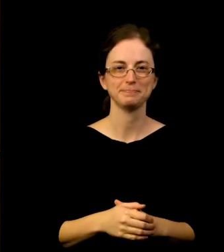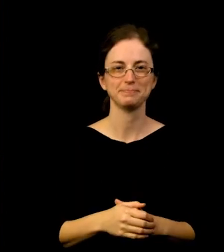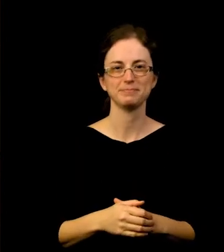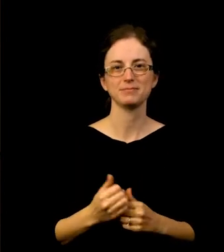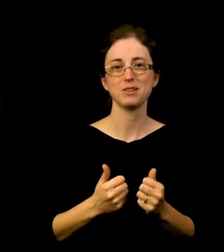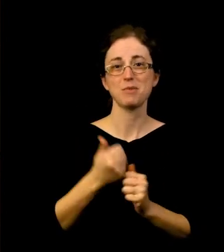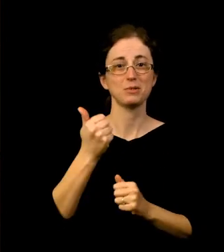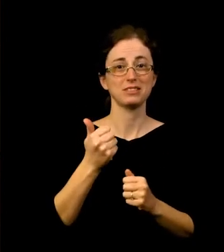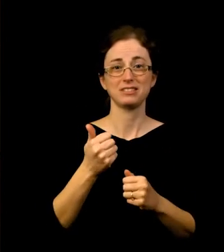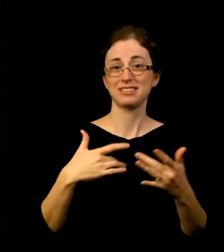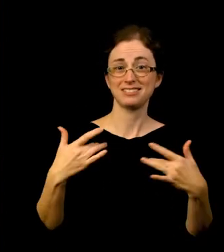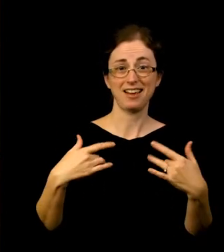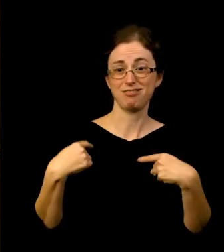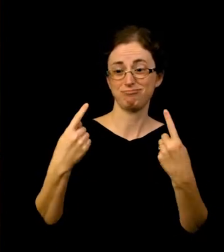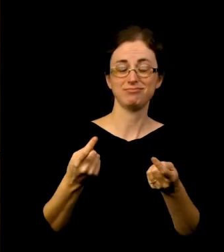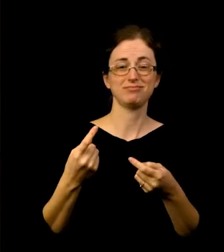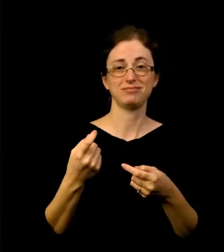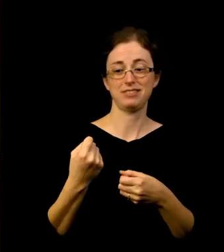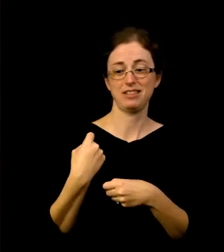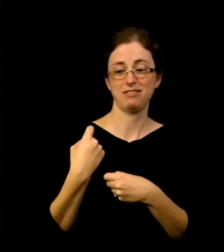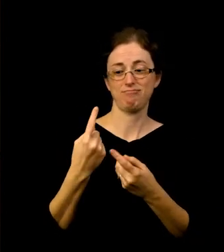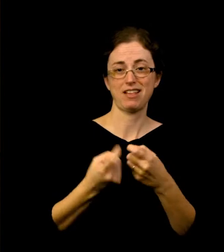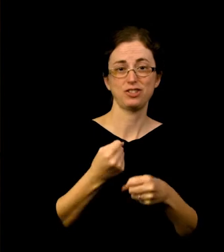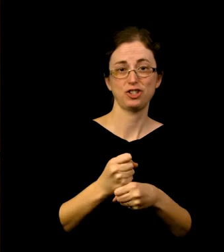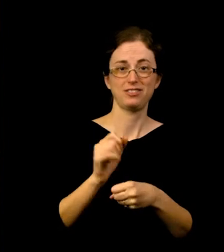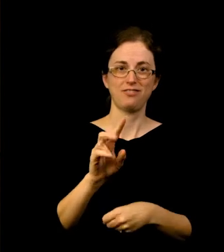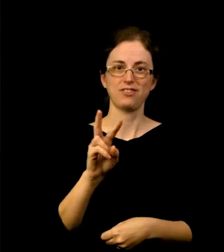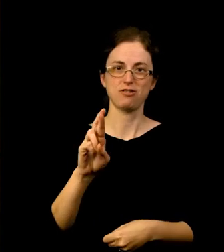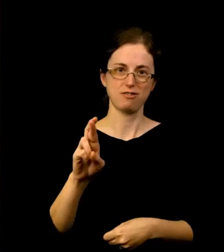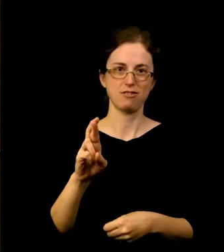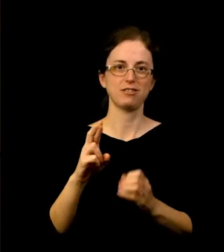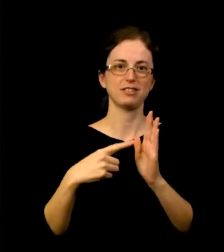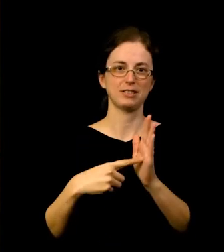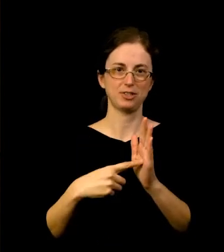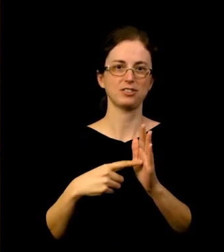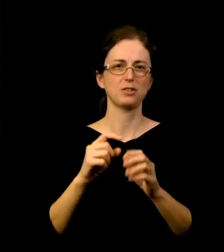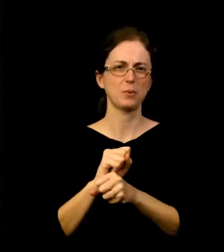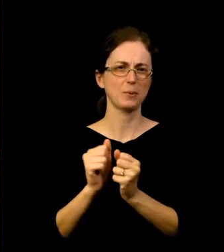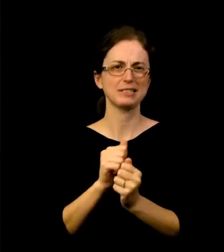VR exhibition. We were able to work with so many great people working with staff from both sides of the Museum, as well as the Film Center.